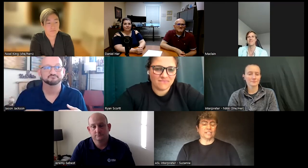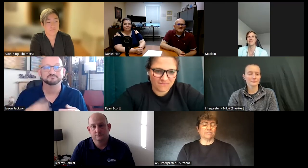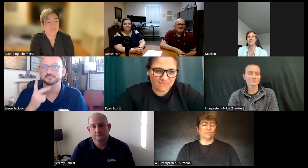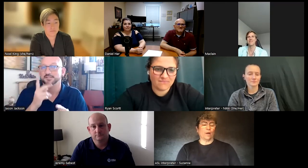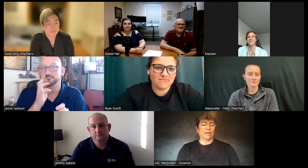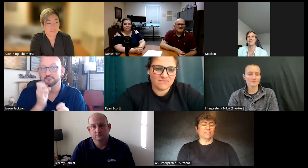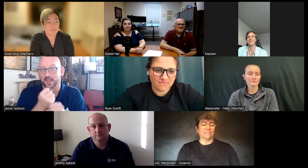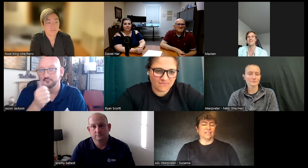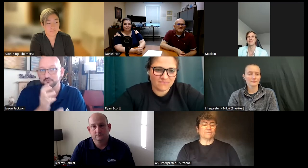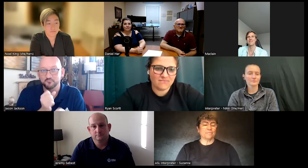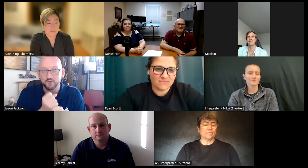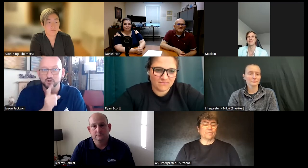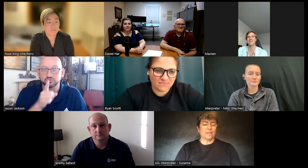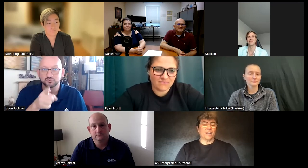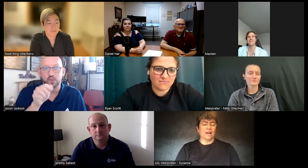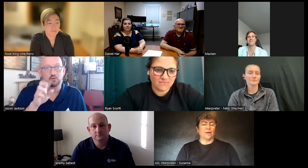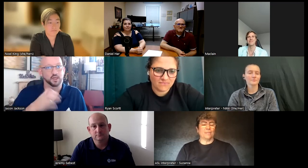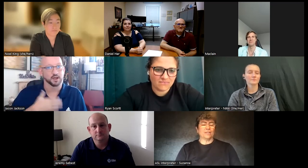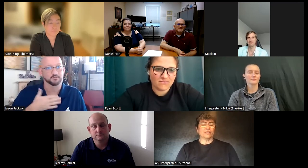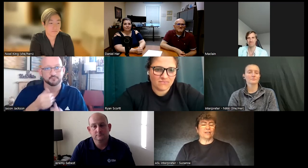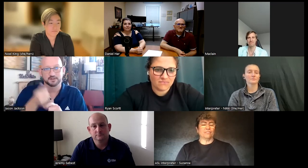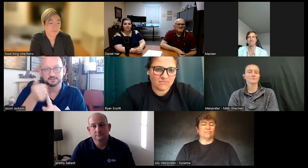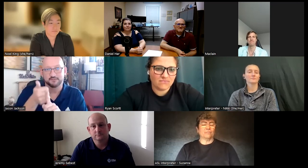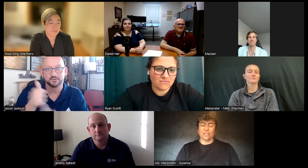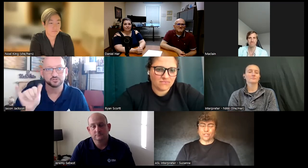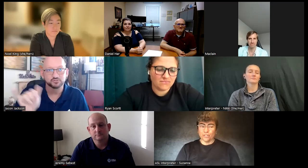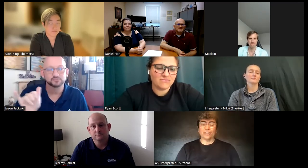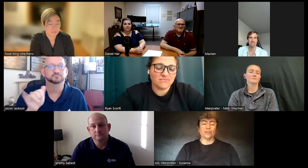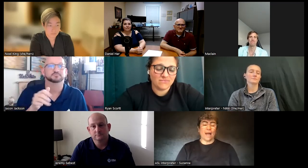productive way of living uh make yourself make sure that you're